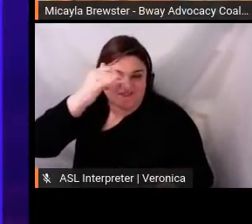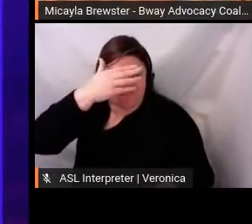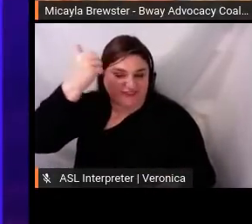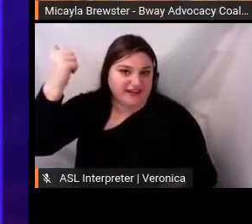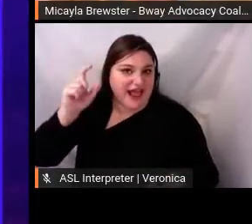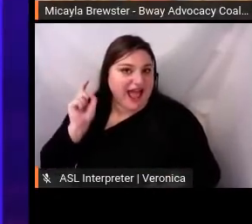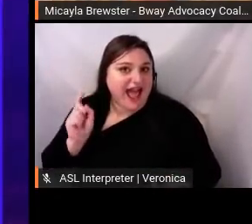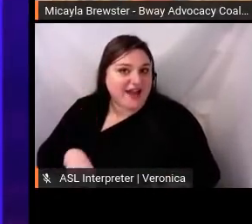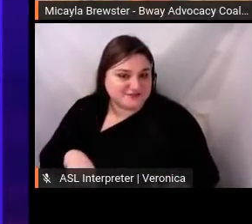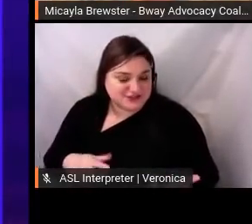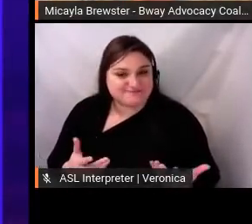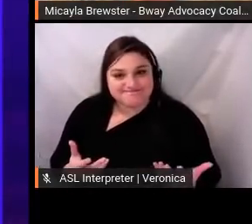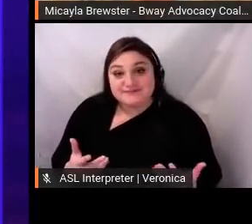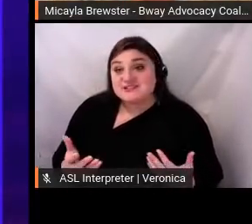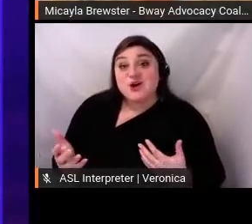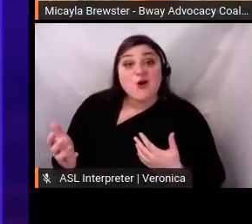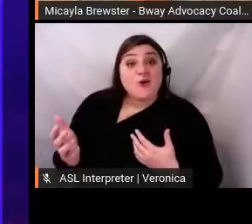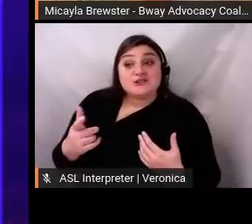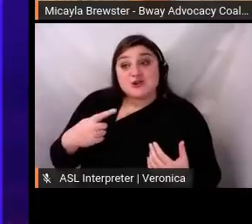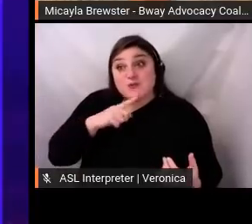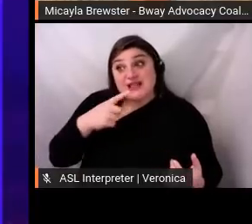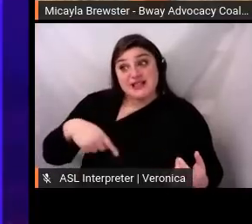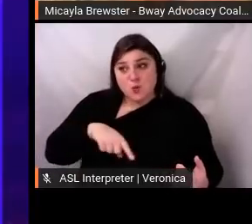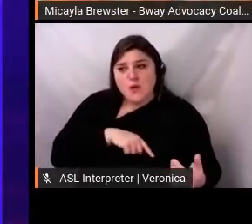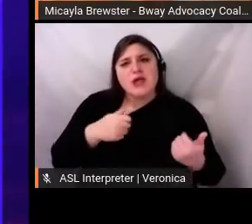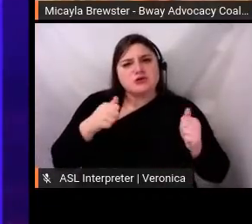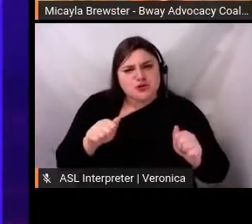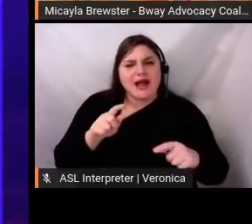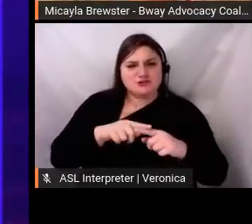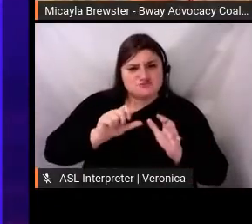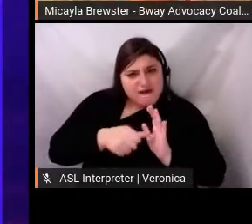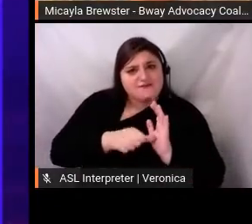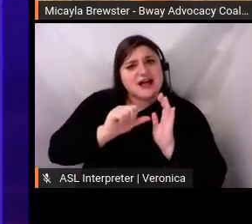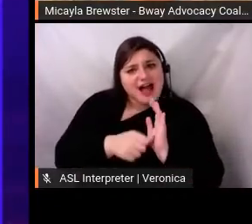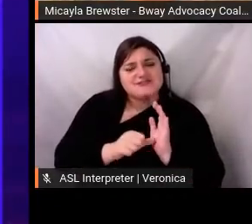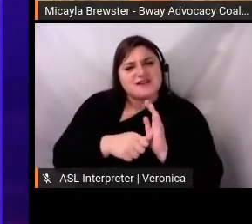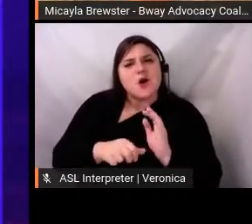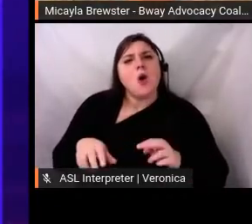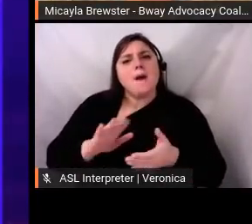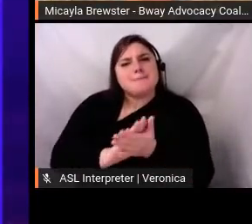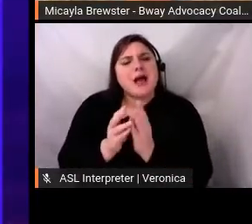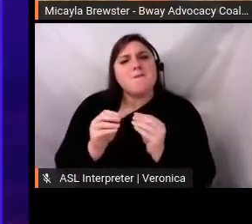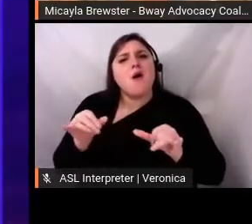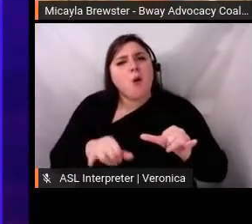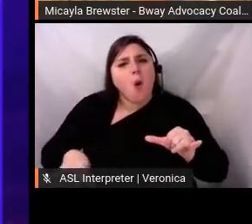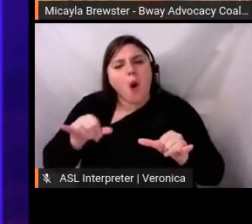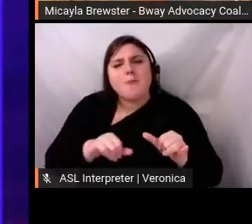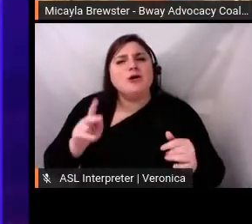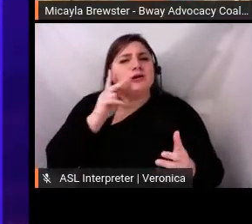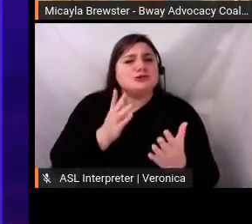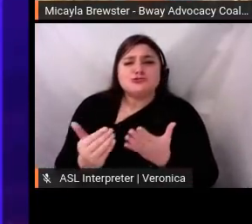we try to normalize being transparent and honest about the journey, there is always that uncertainty. So. I wasn't sure how the response